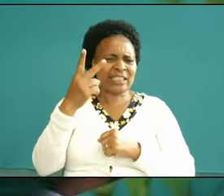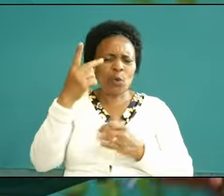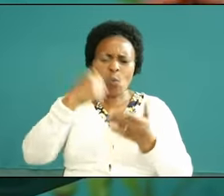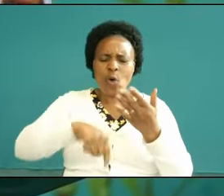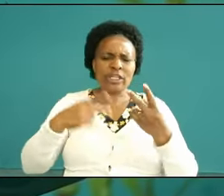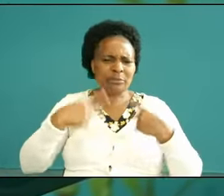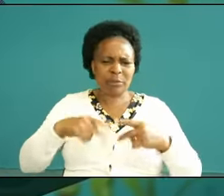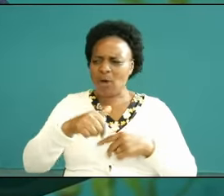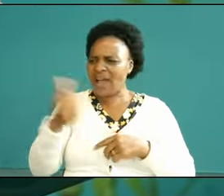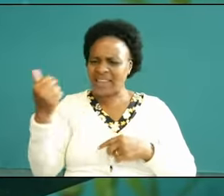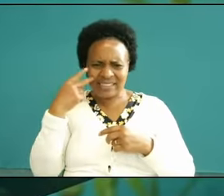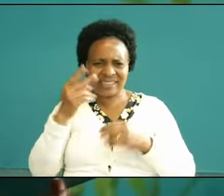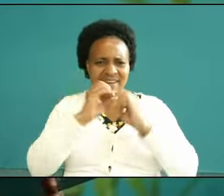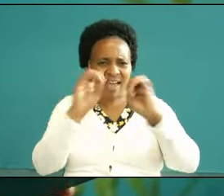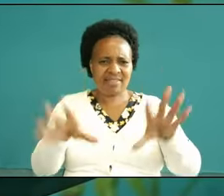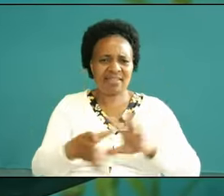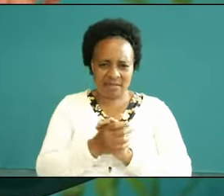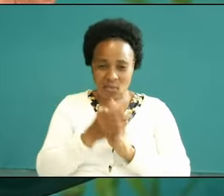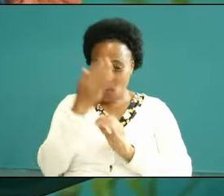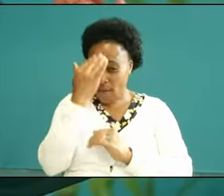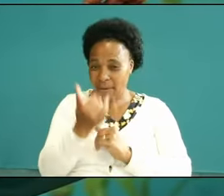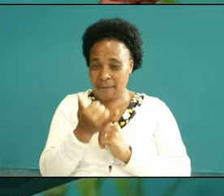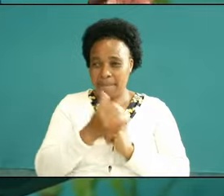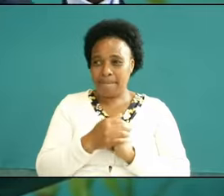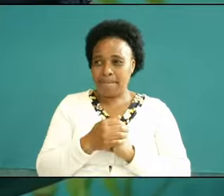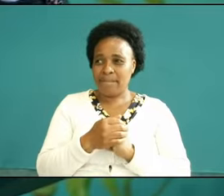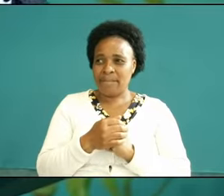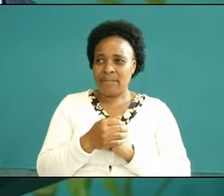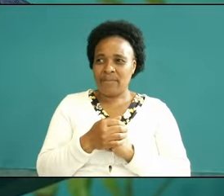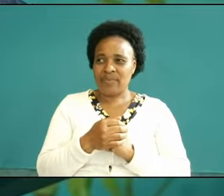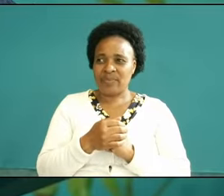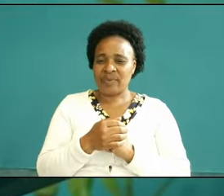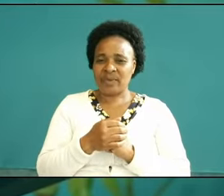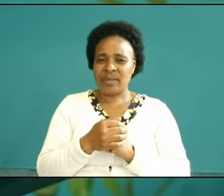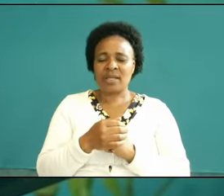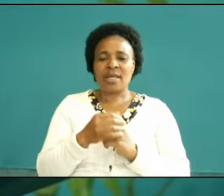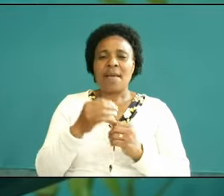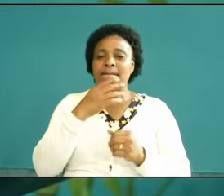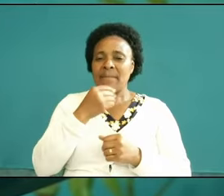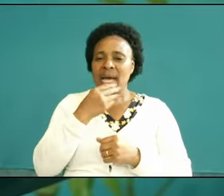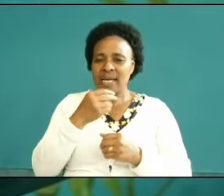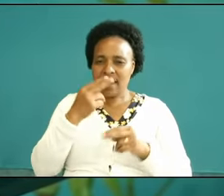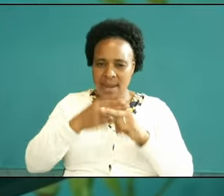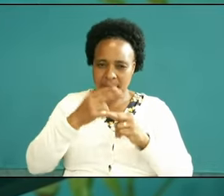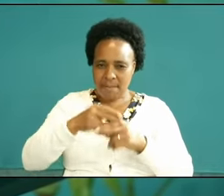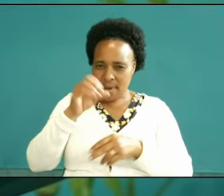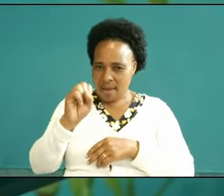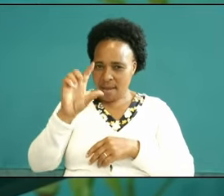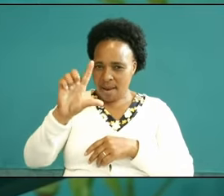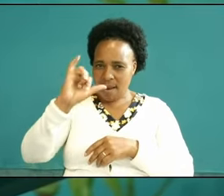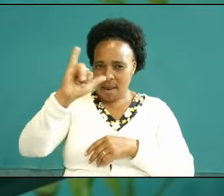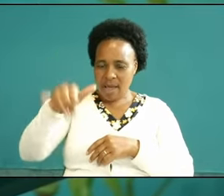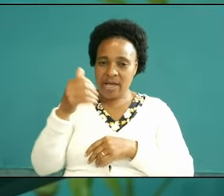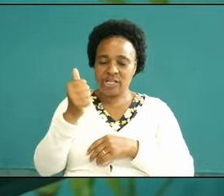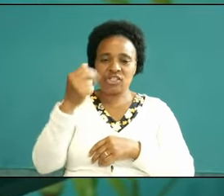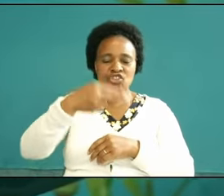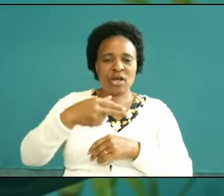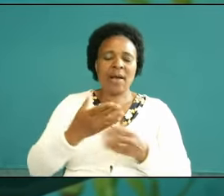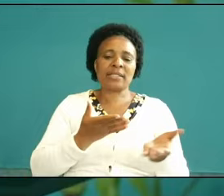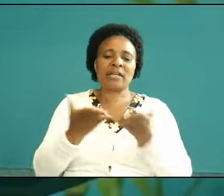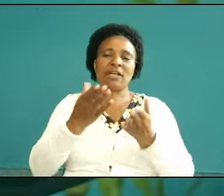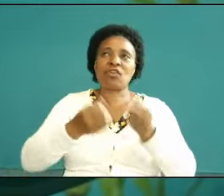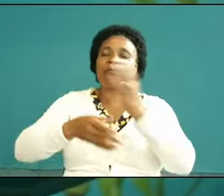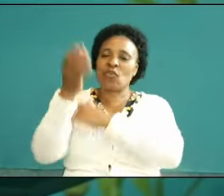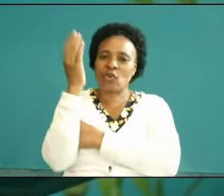now let me just give a quick illustration because of time now elishah had a servant called who alaza